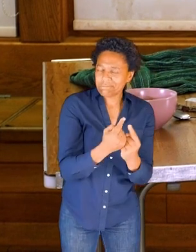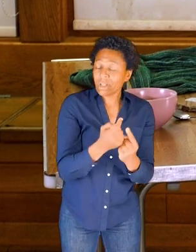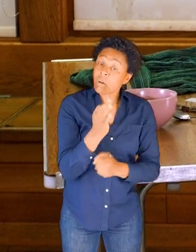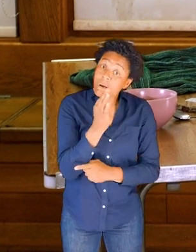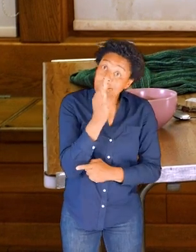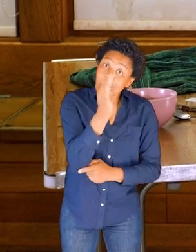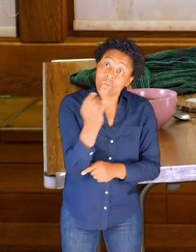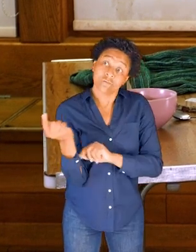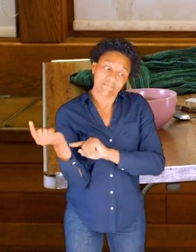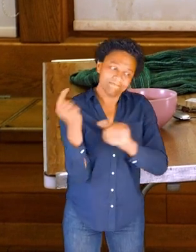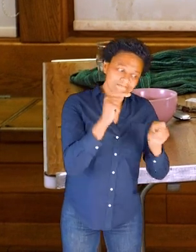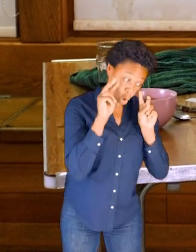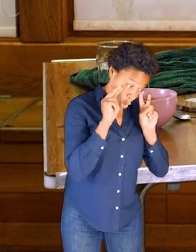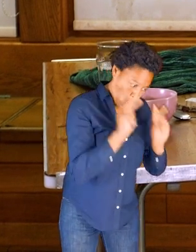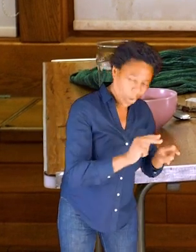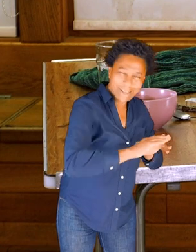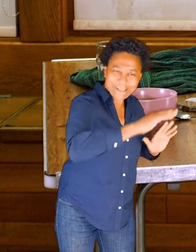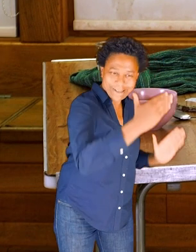invite you over to the table to see right now.